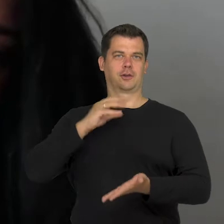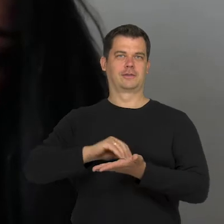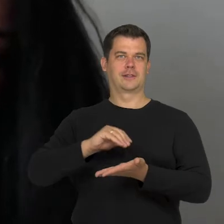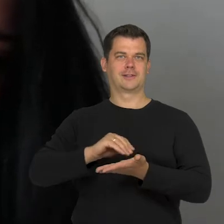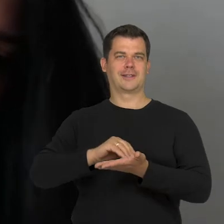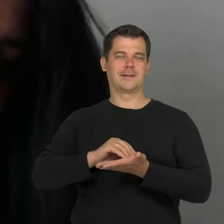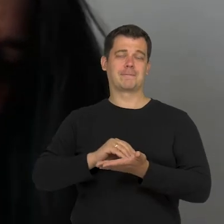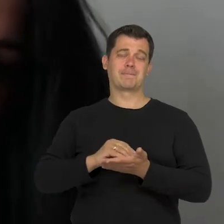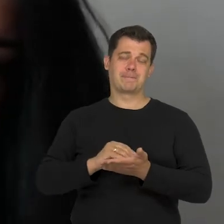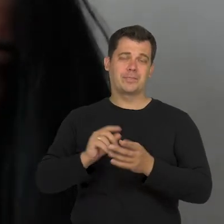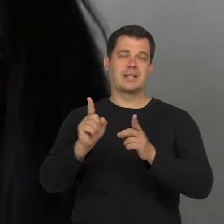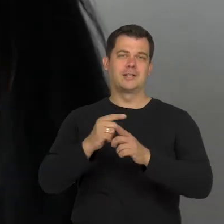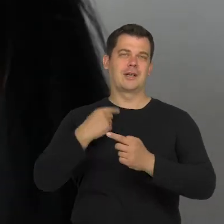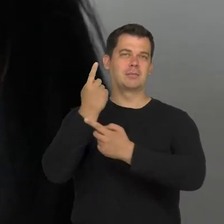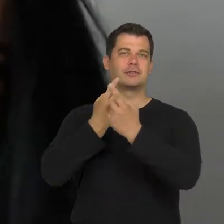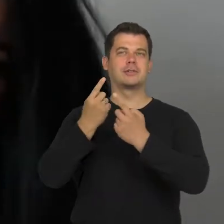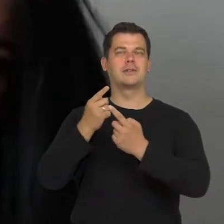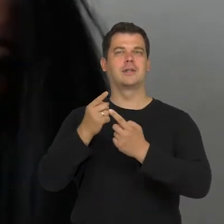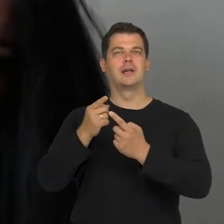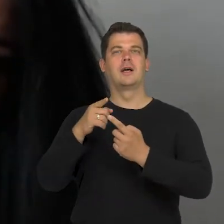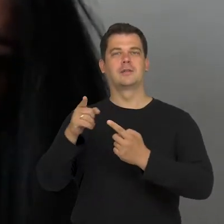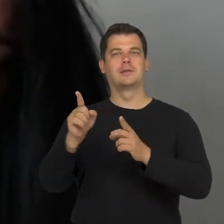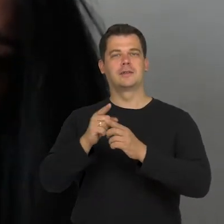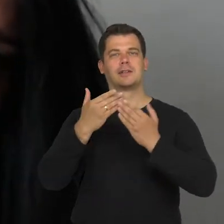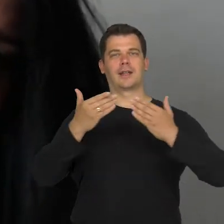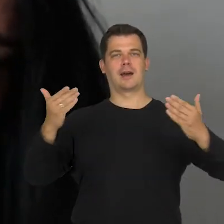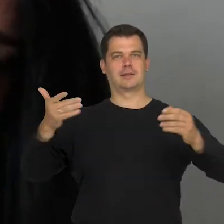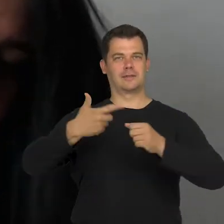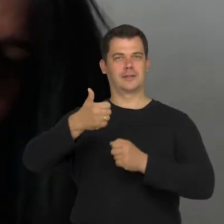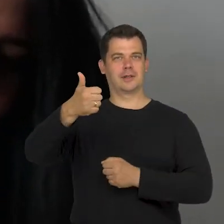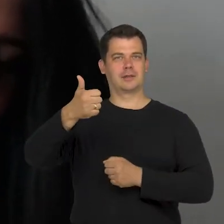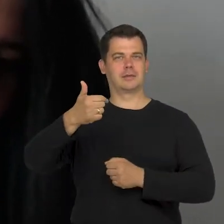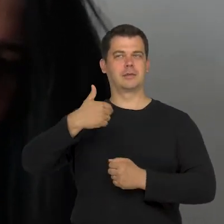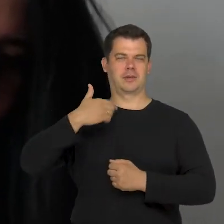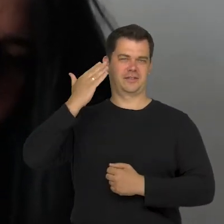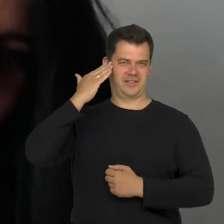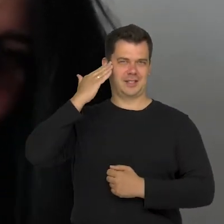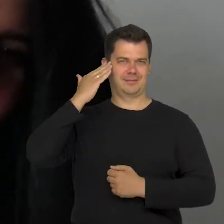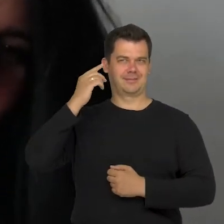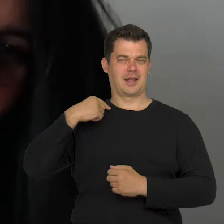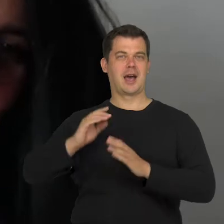I think that we also see the work in Teatr 21 being aware that we represent one of the images